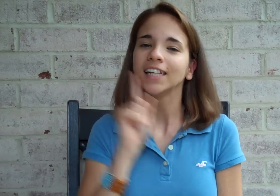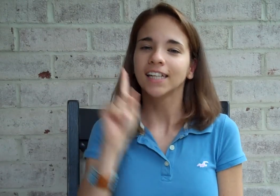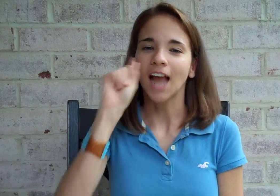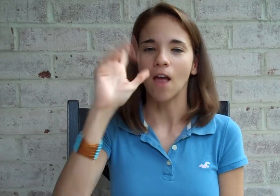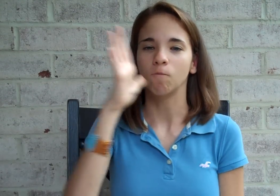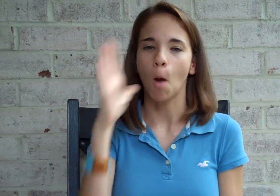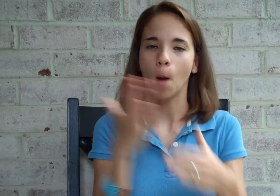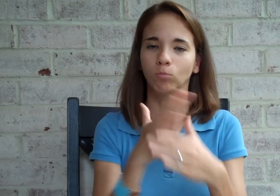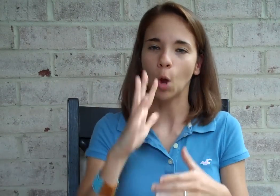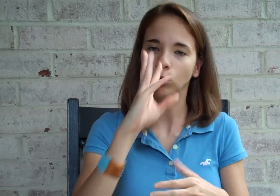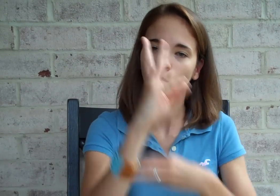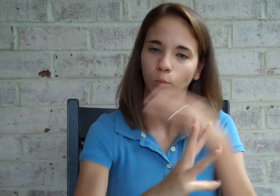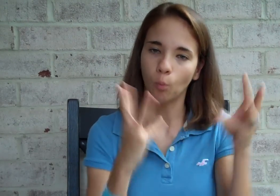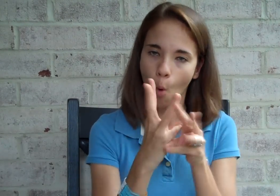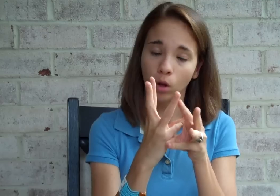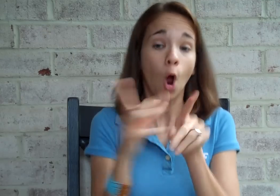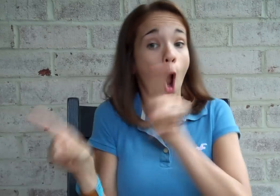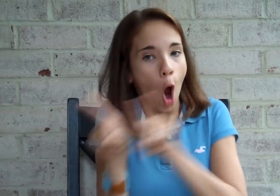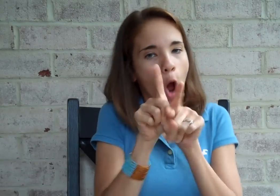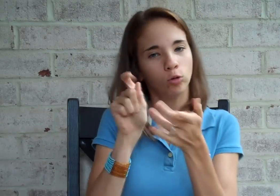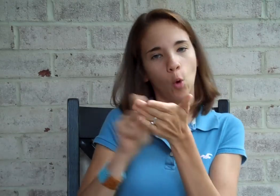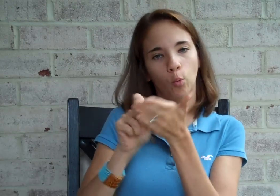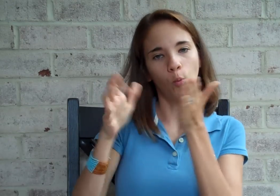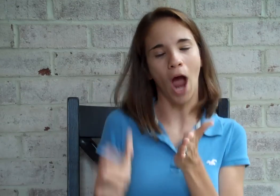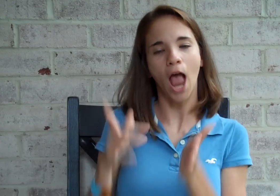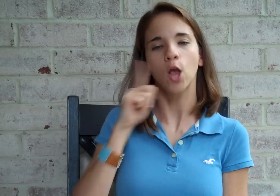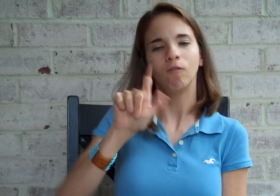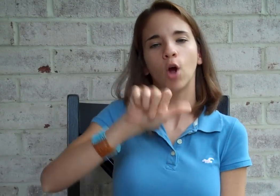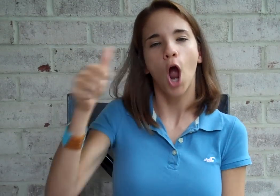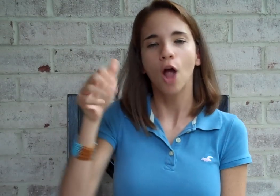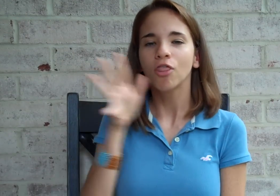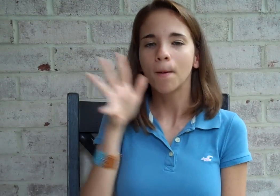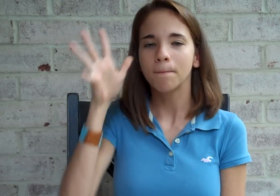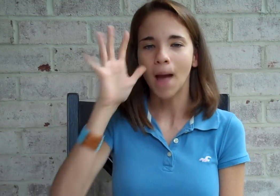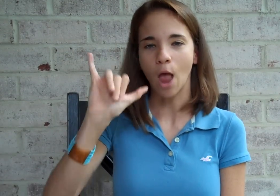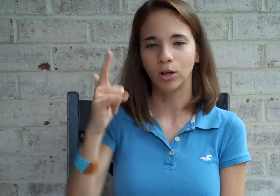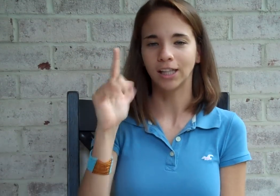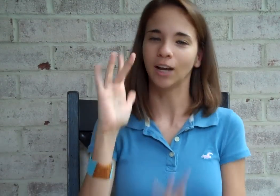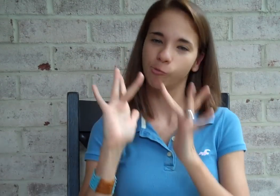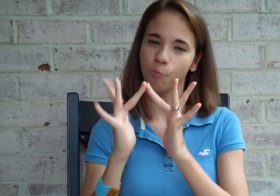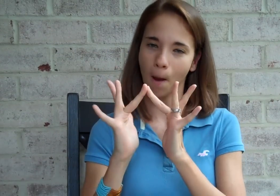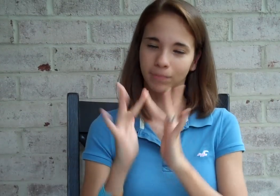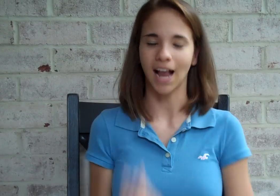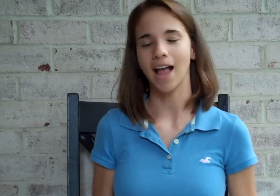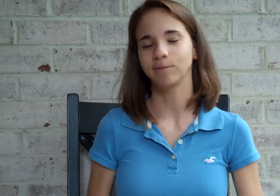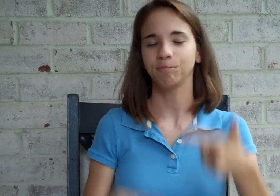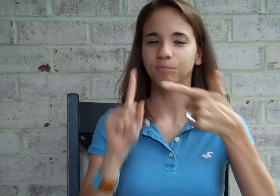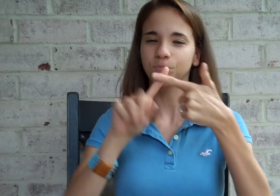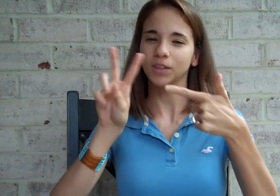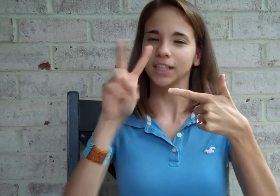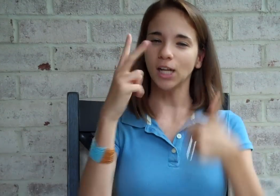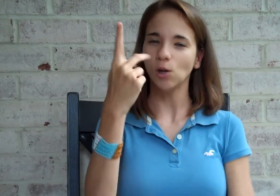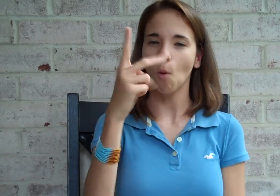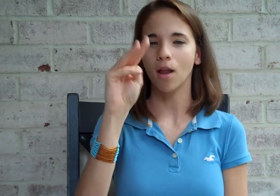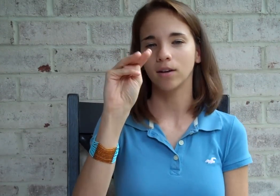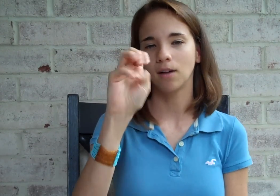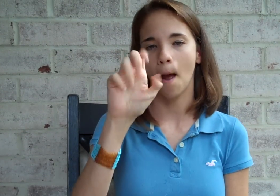"A Deaf Mom Shares Her World" and in addition, writes for other parenting websites. The second one is